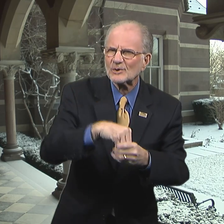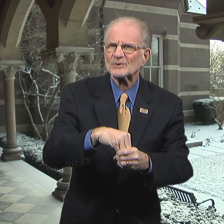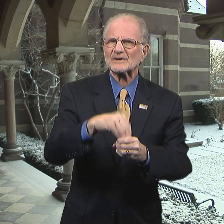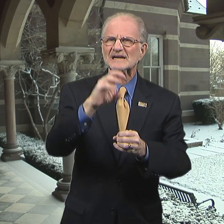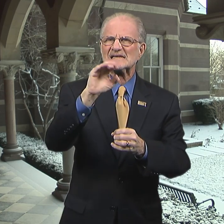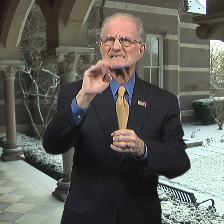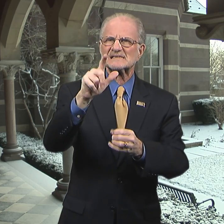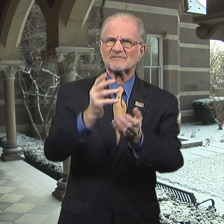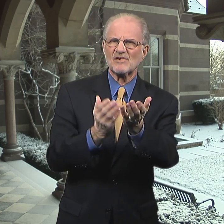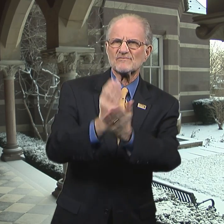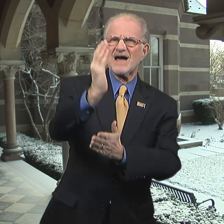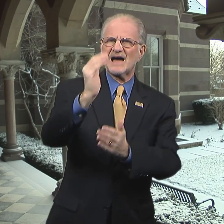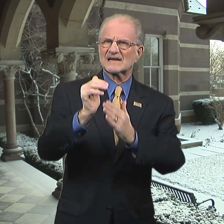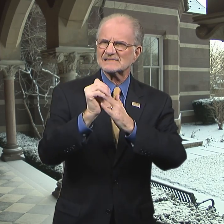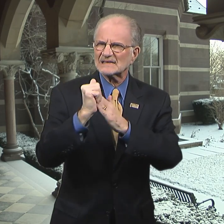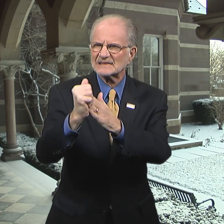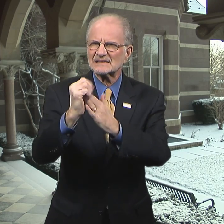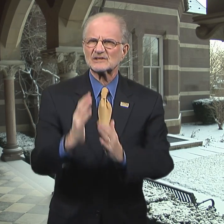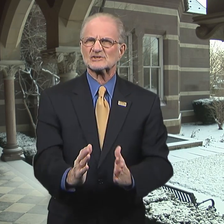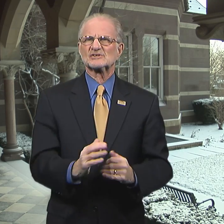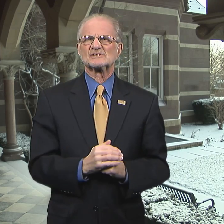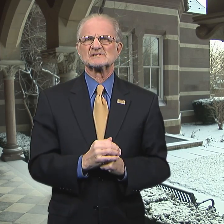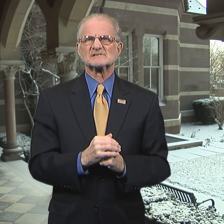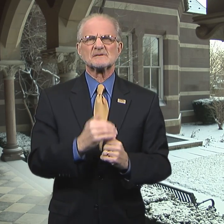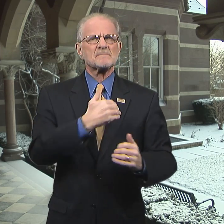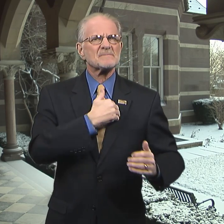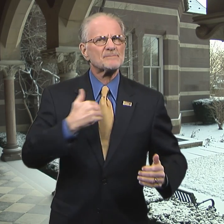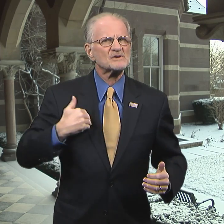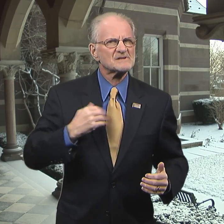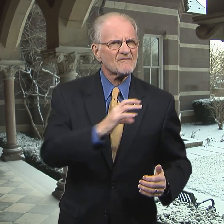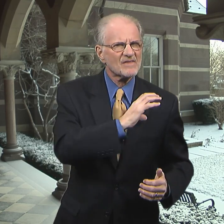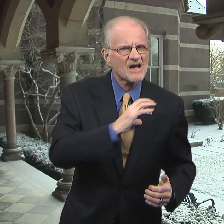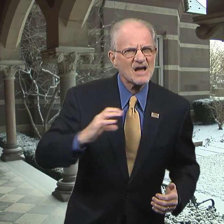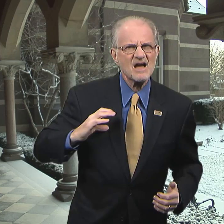they included civil rights leaders, members of Congress,